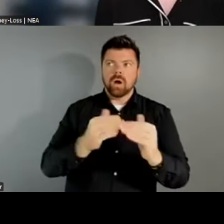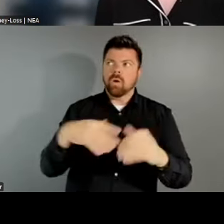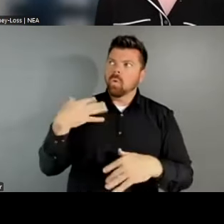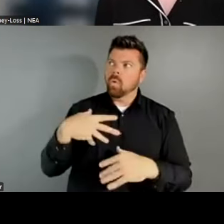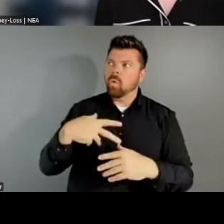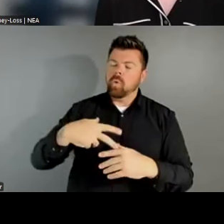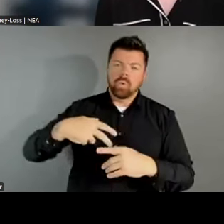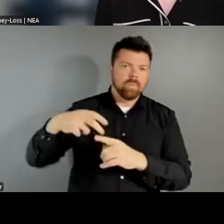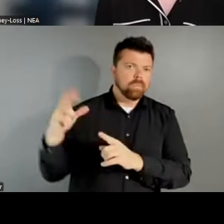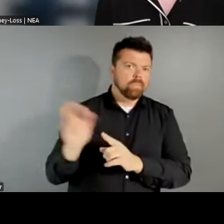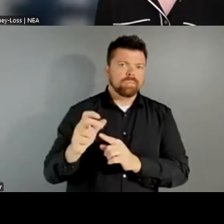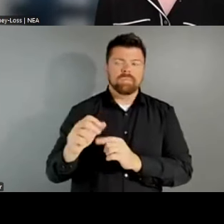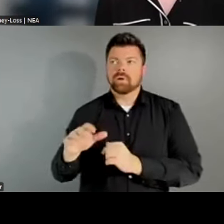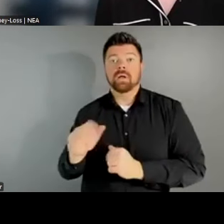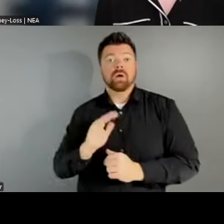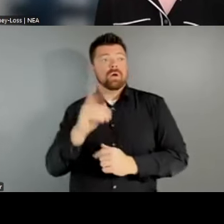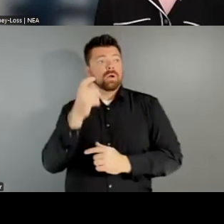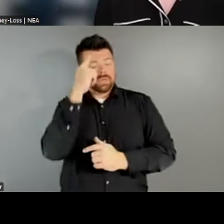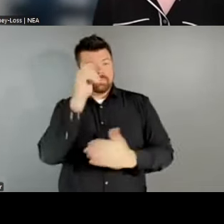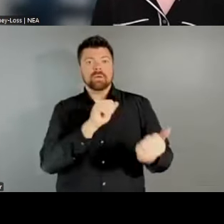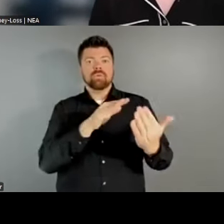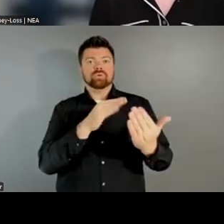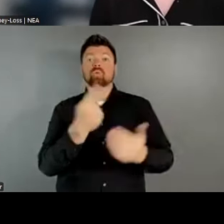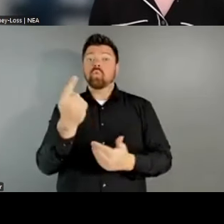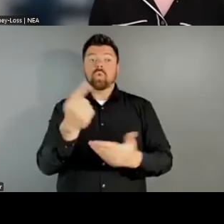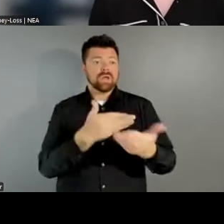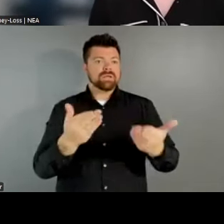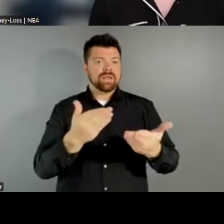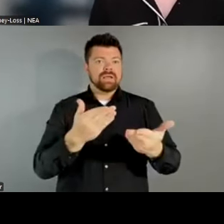approach, I just want to lift up one thing that I think is really exciting from the endowment,